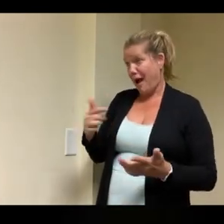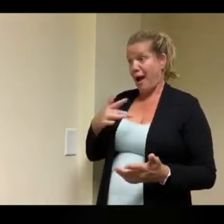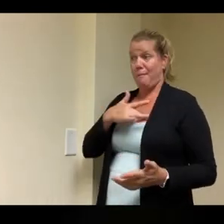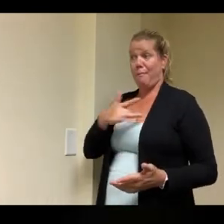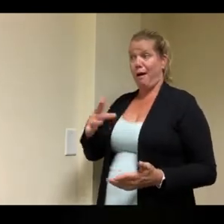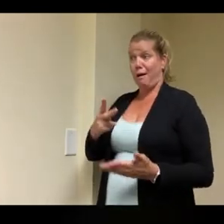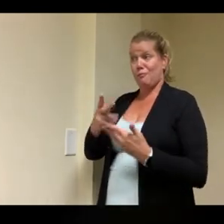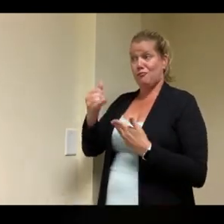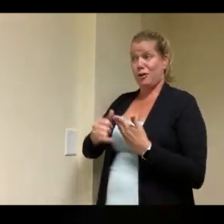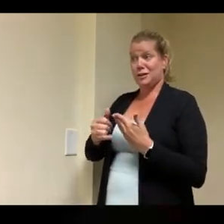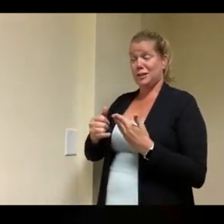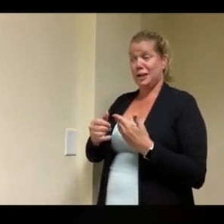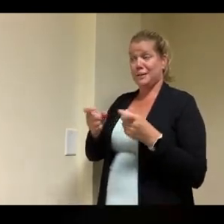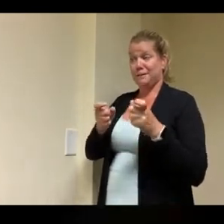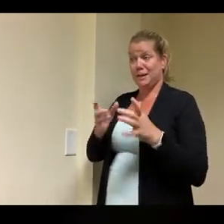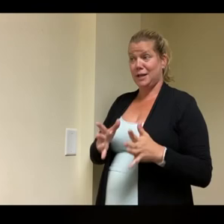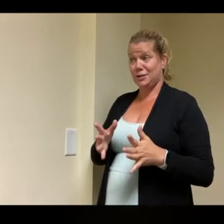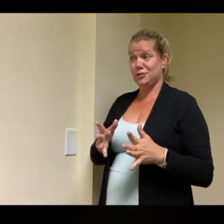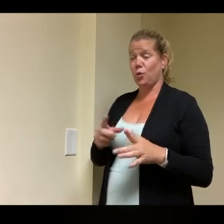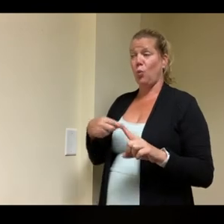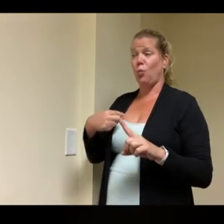constructions thank god you took that off my plate